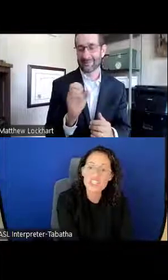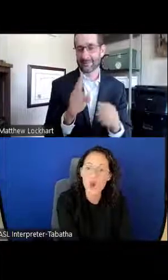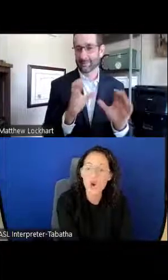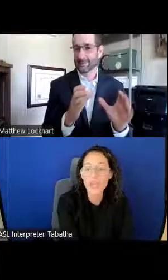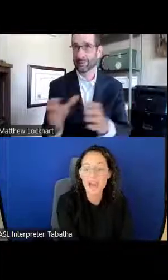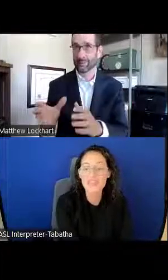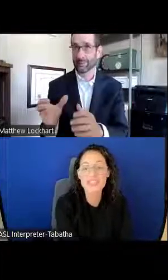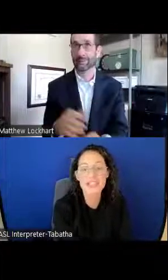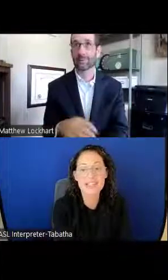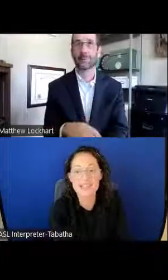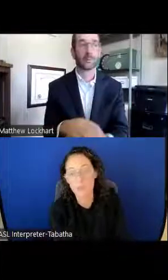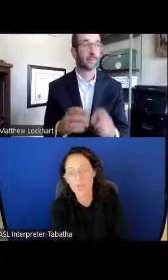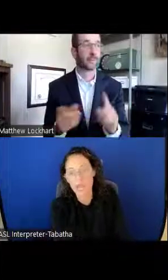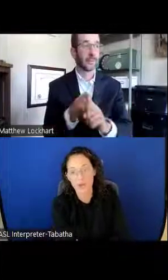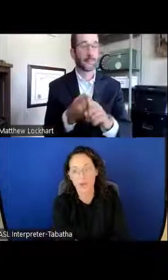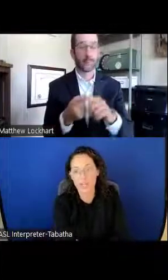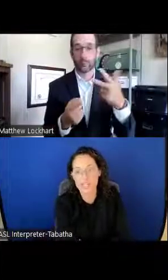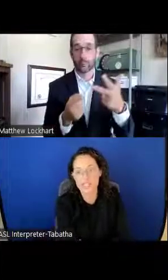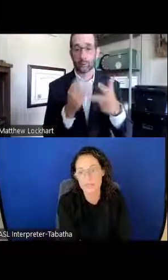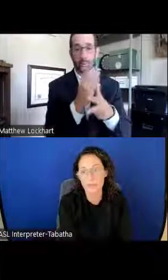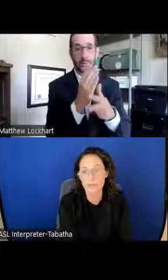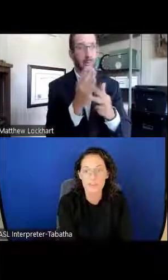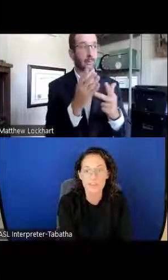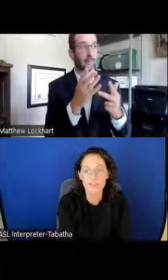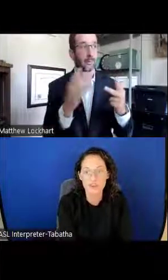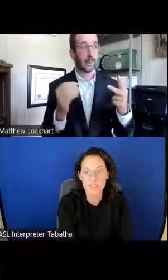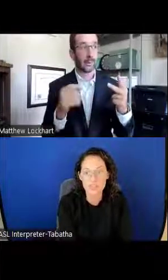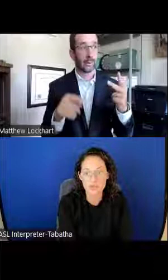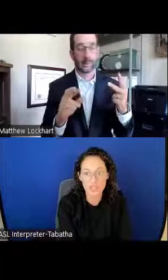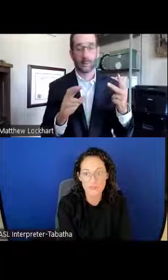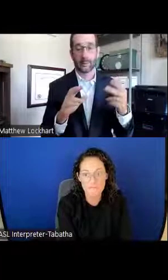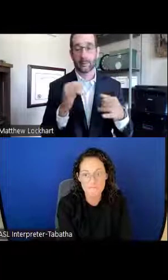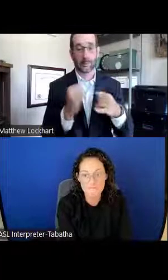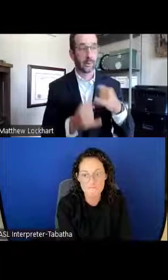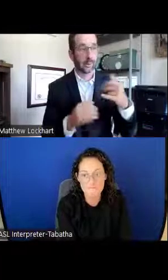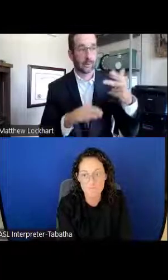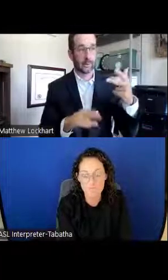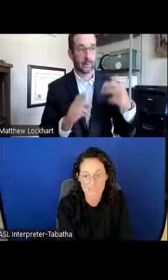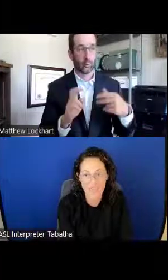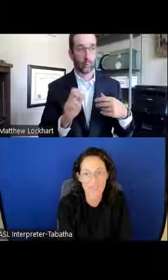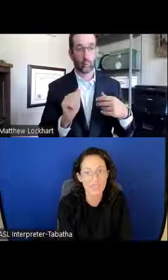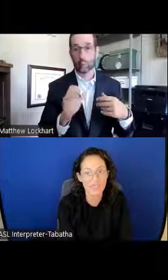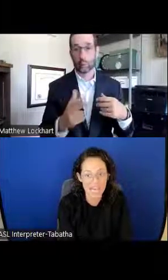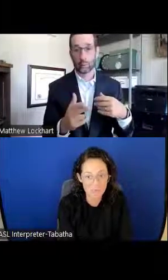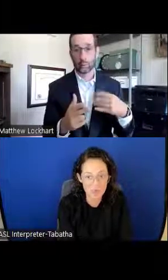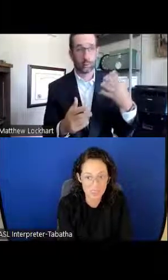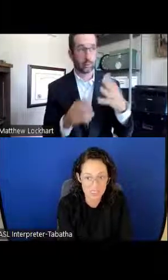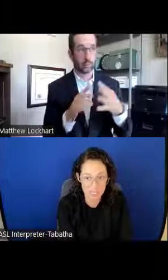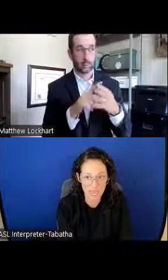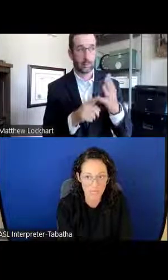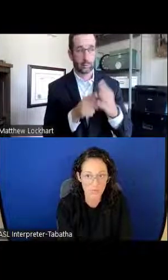So we have the six subcategories. The first three and the last one on the slide,